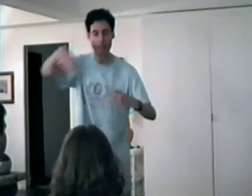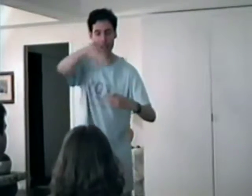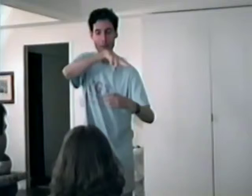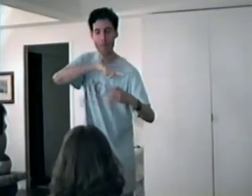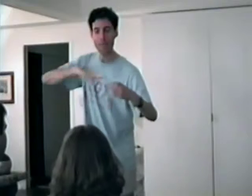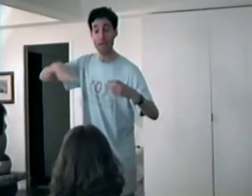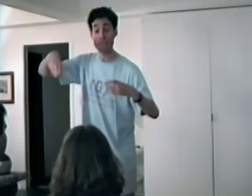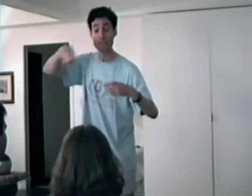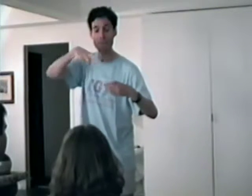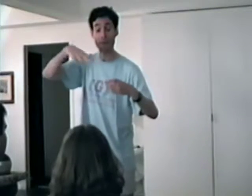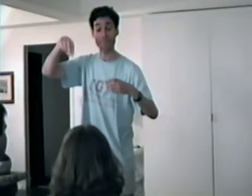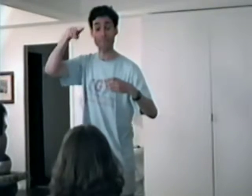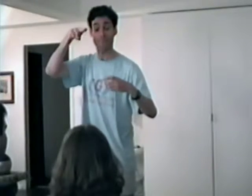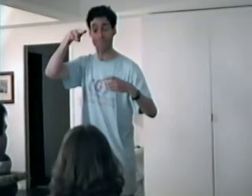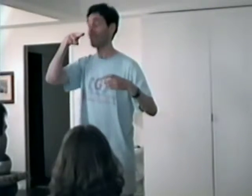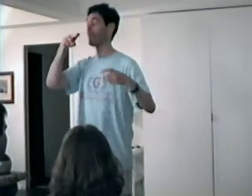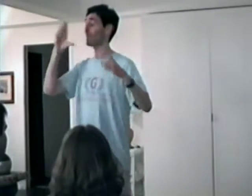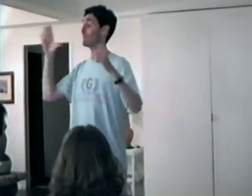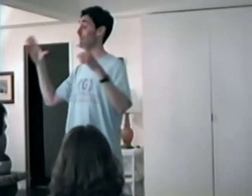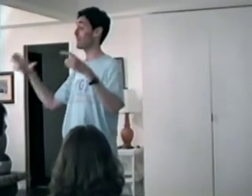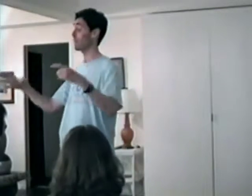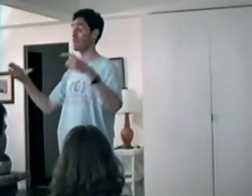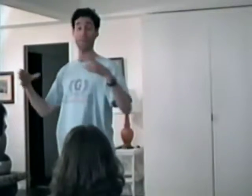icing mixed with poison Til' it turns a tempting green.